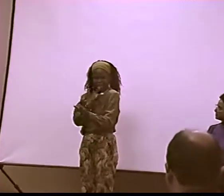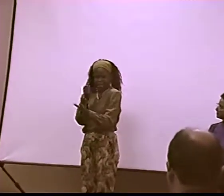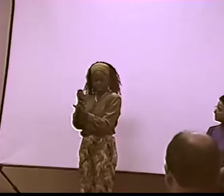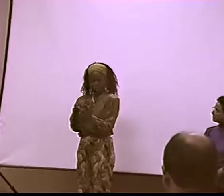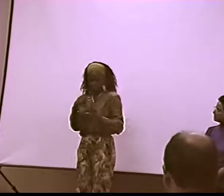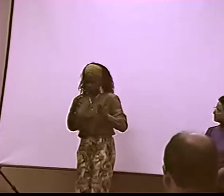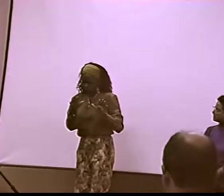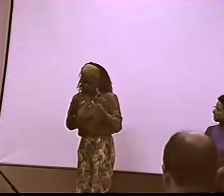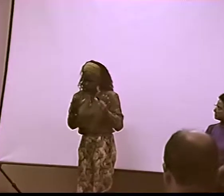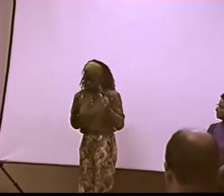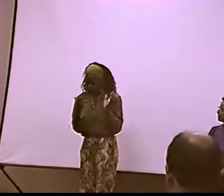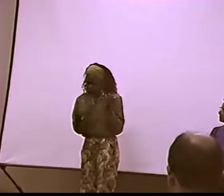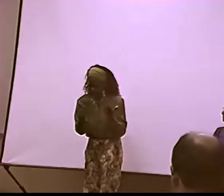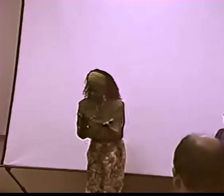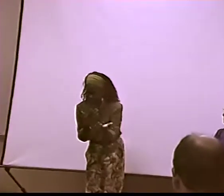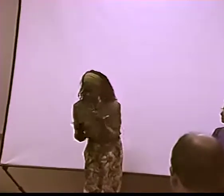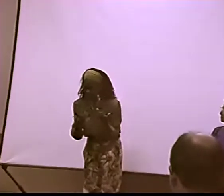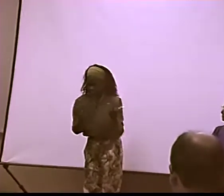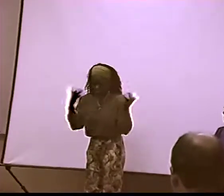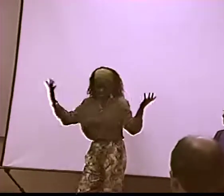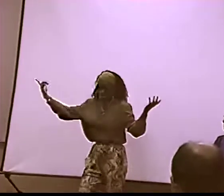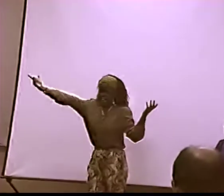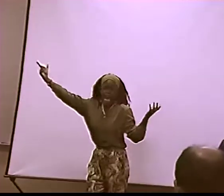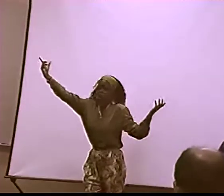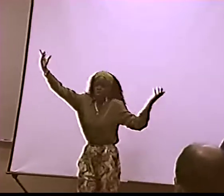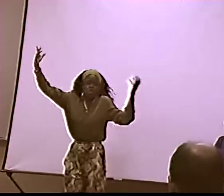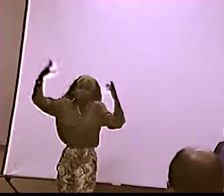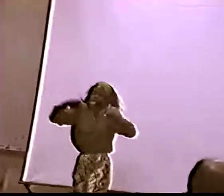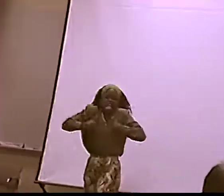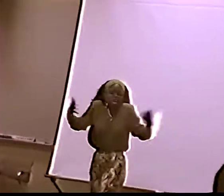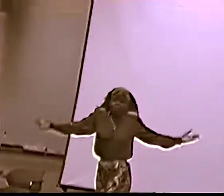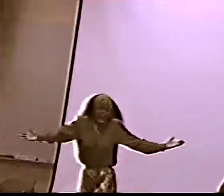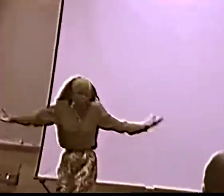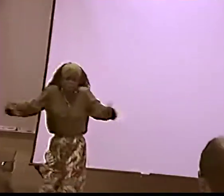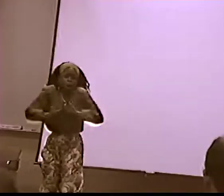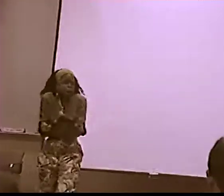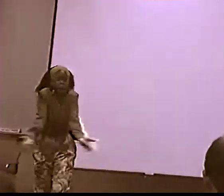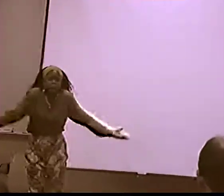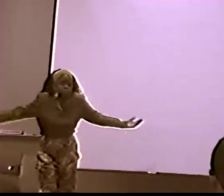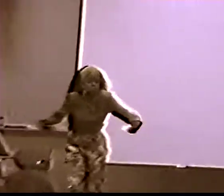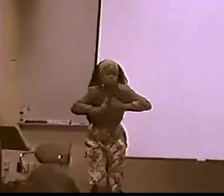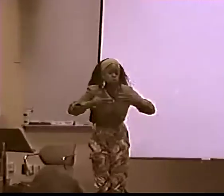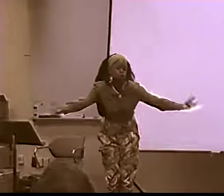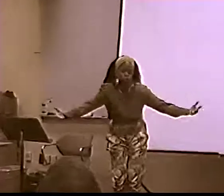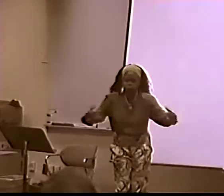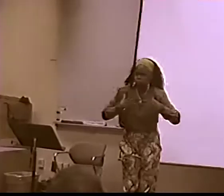AND HOW CAN WE DO THAT IF THEY HAVE AN ATTITUDE? THEY DON'T WANT ANYONE INVOLVED MESSING WITH THEIR STUFF.